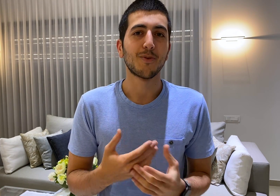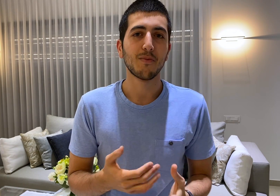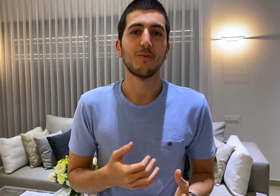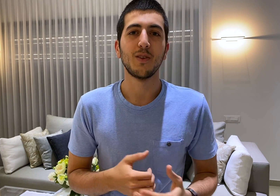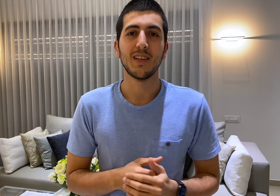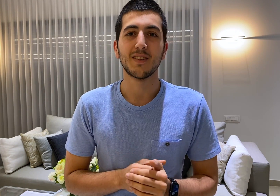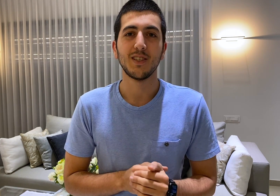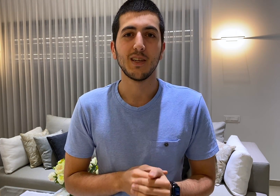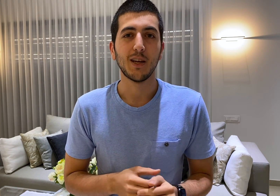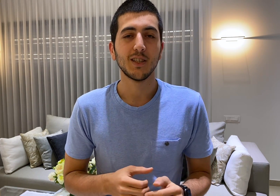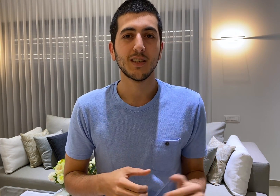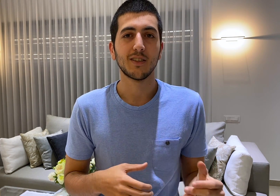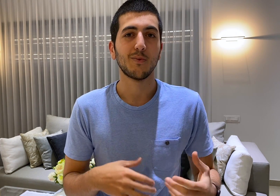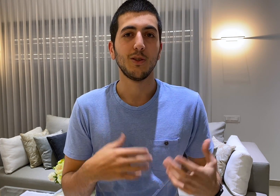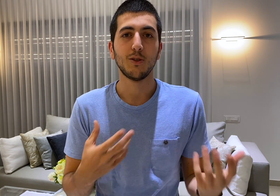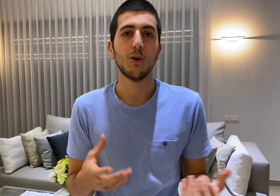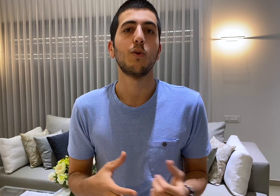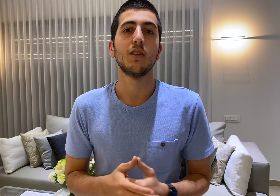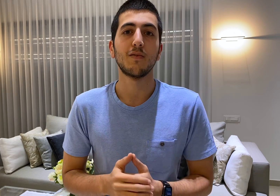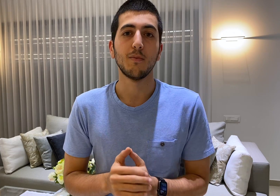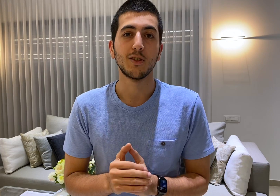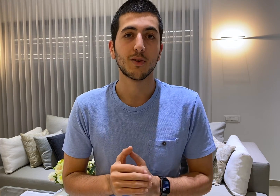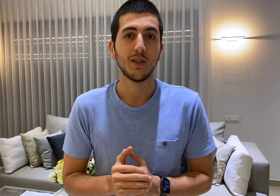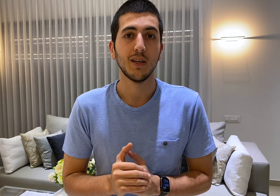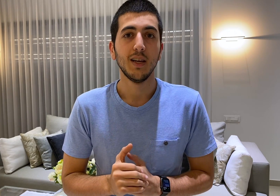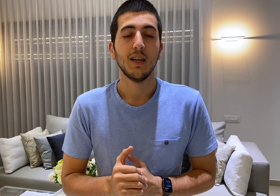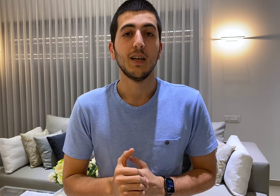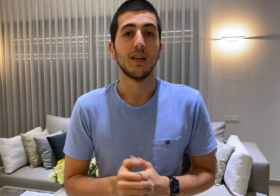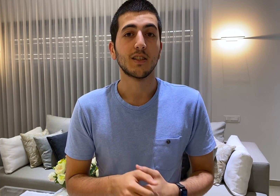problems with SVG animations as when you show lots of them on screen the screen